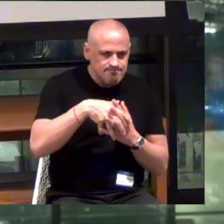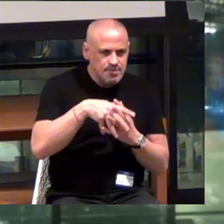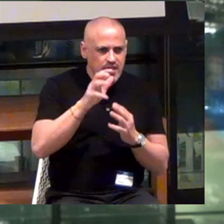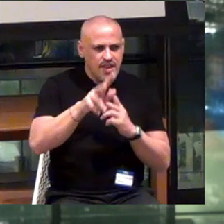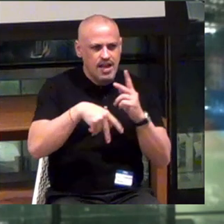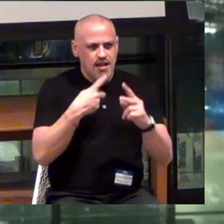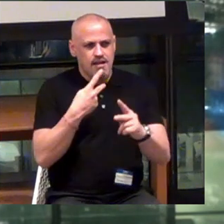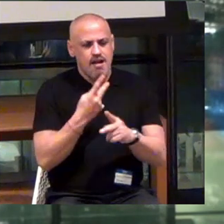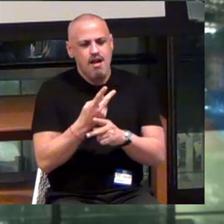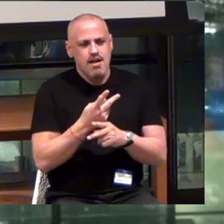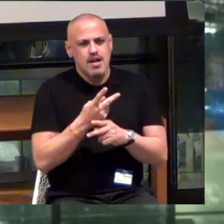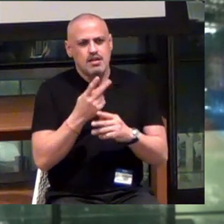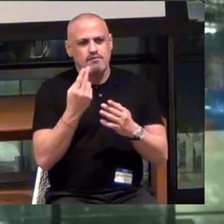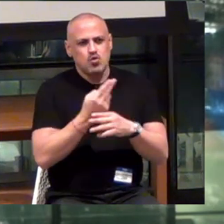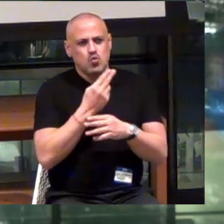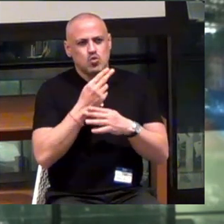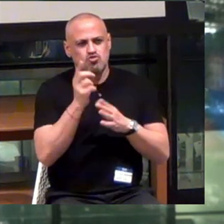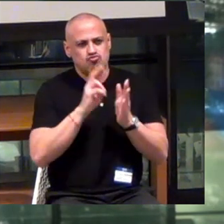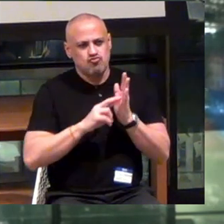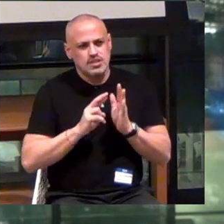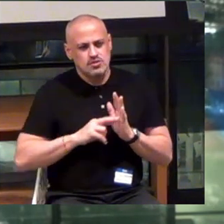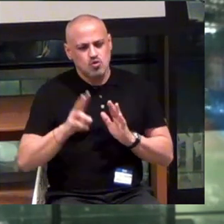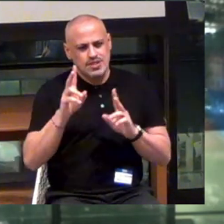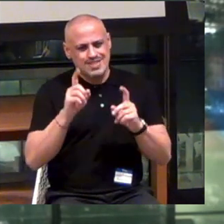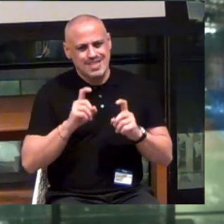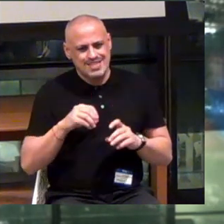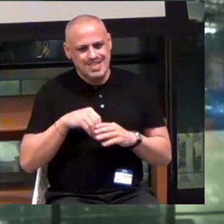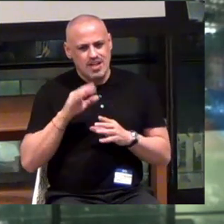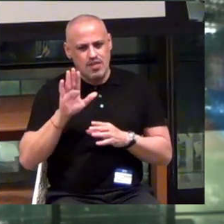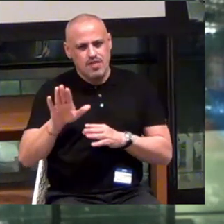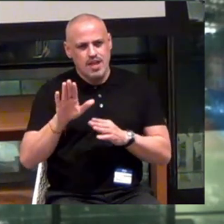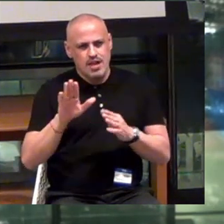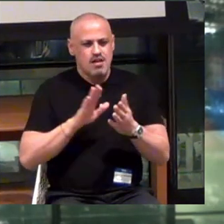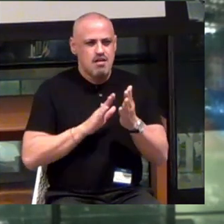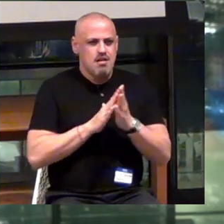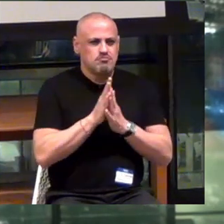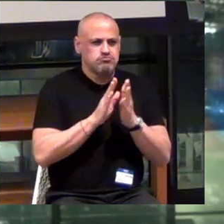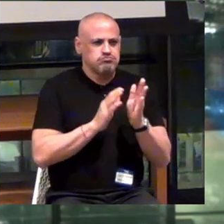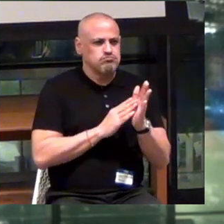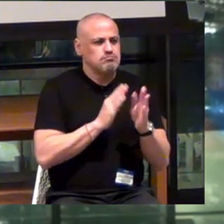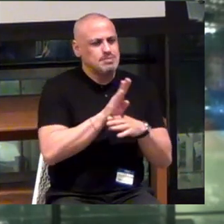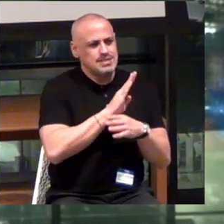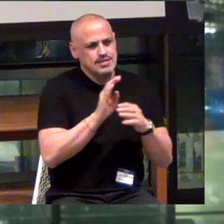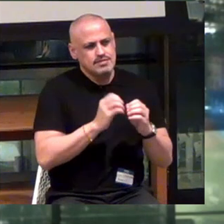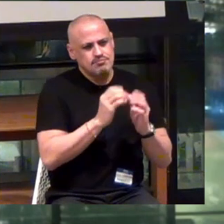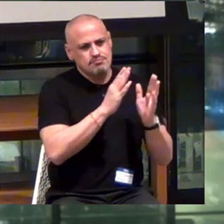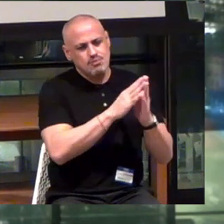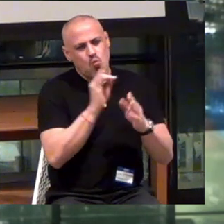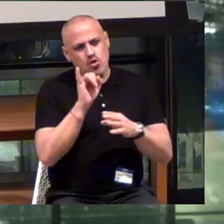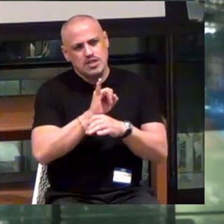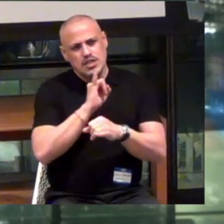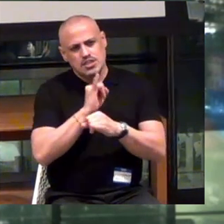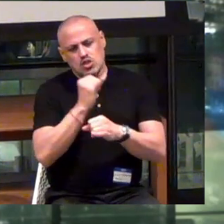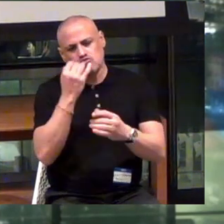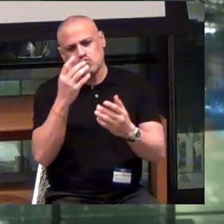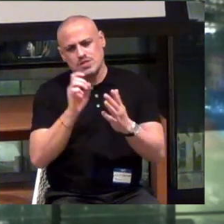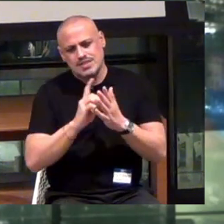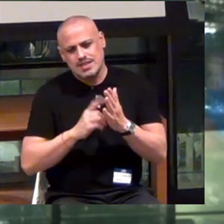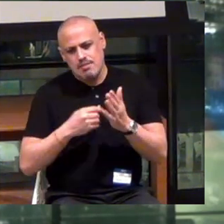of user research and testing into their entrepreneurship programs. Or their industrial design programs.